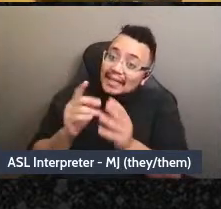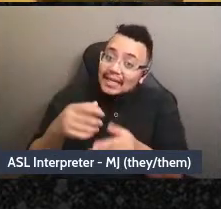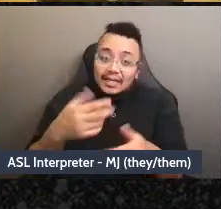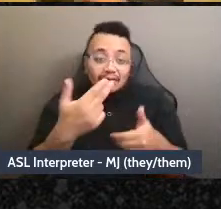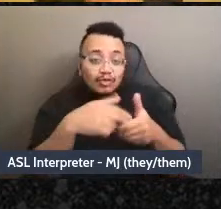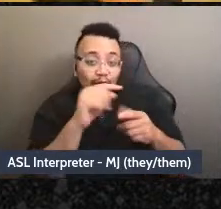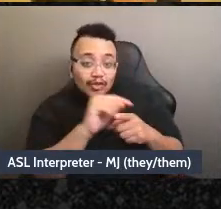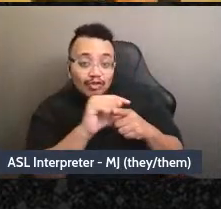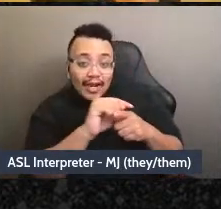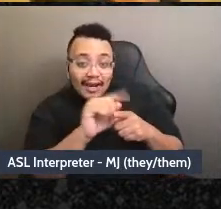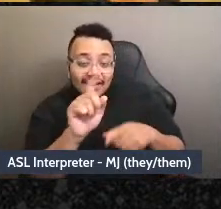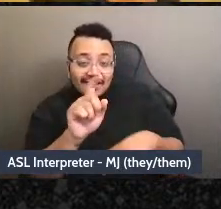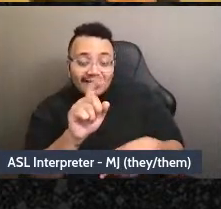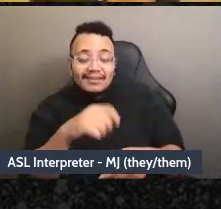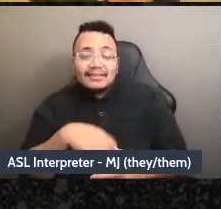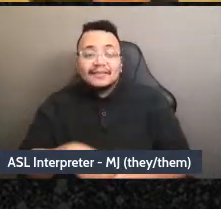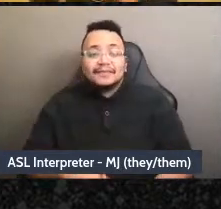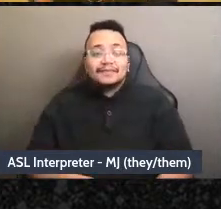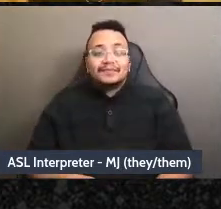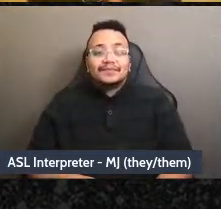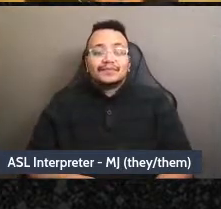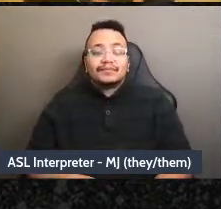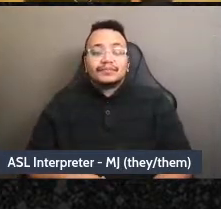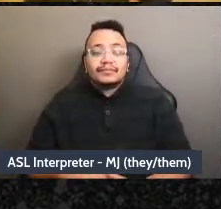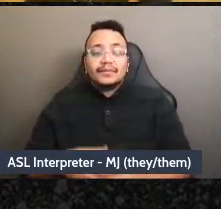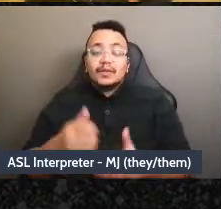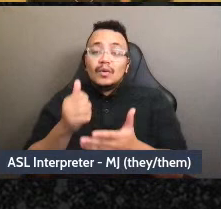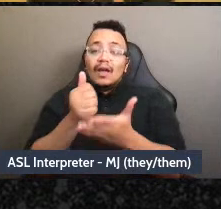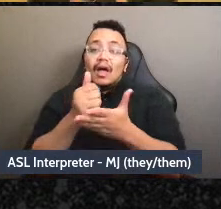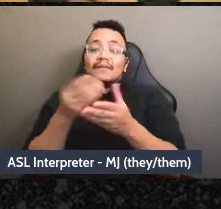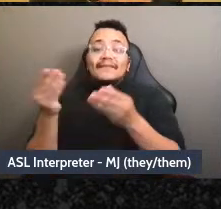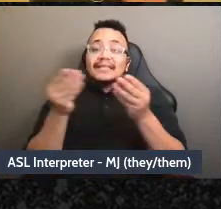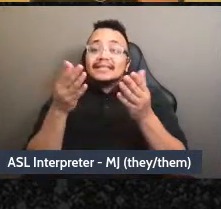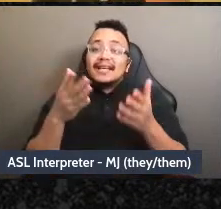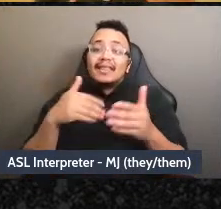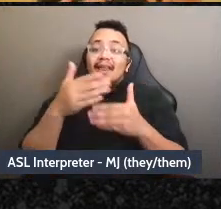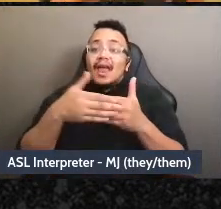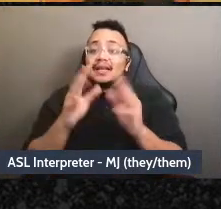“oh would you like to, uh, you know help-help facilitate the next meeting,” would you like to